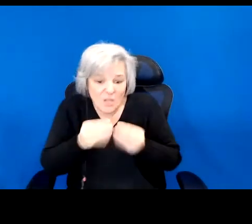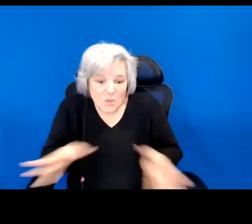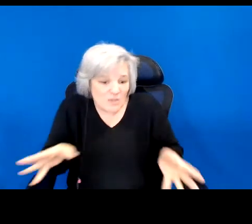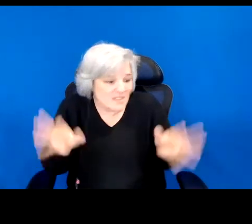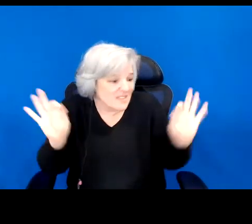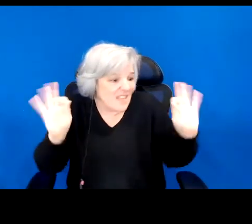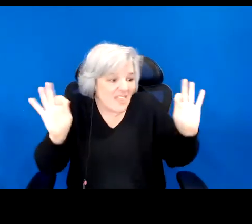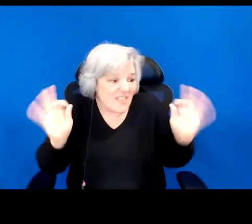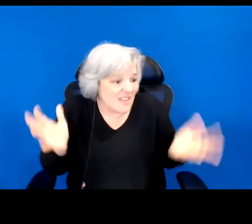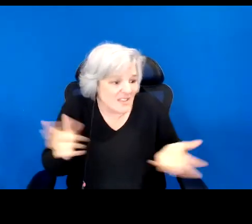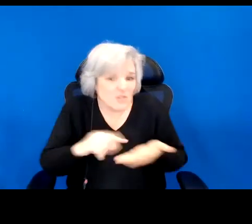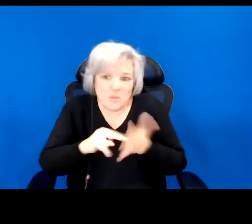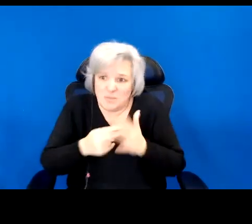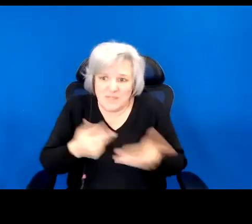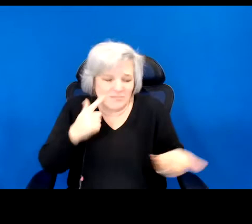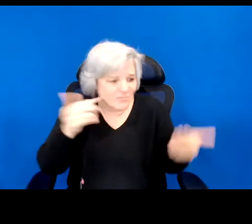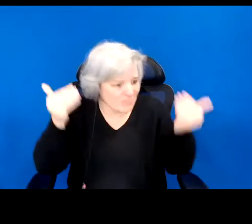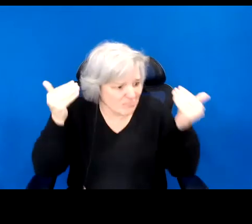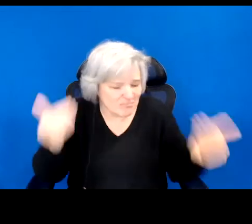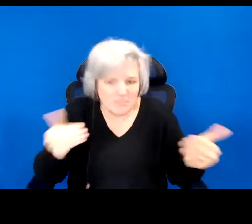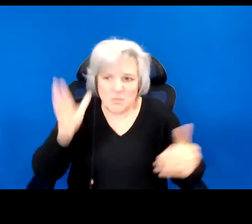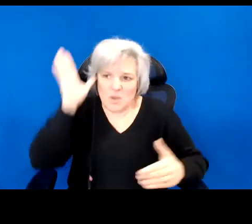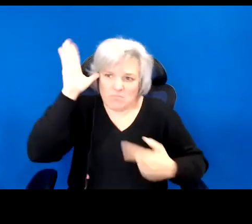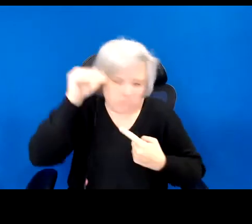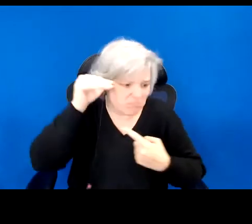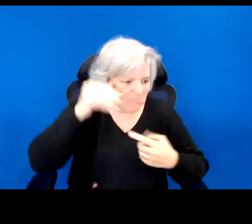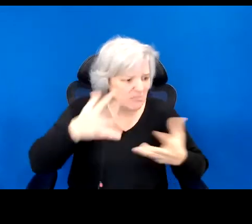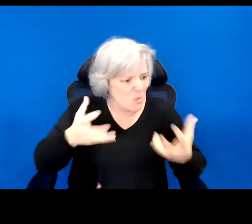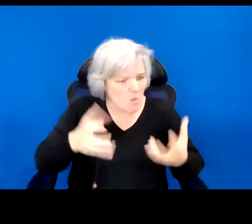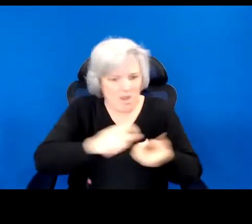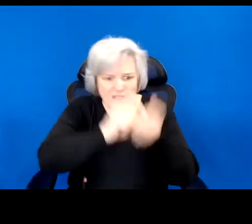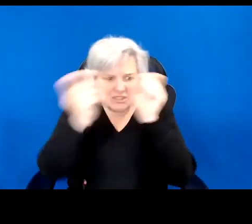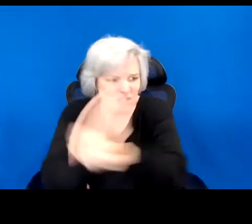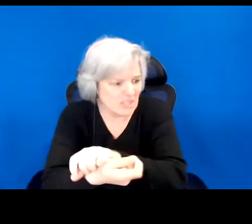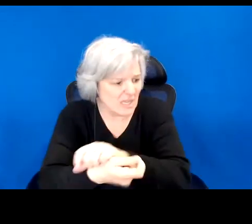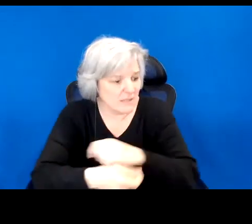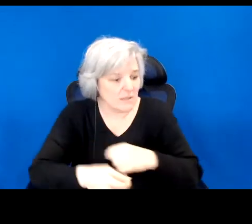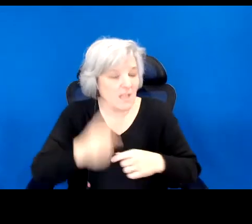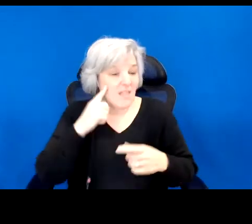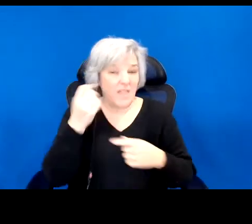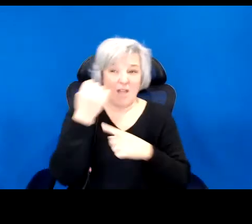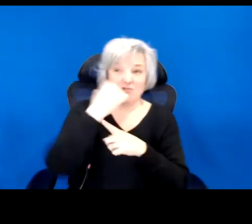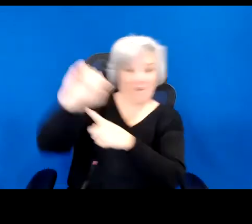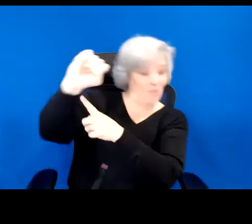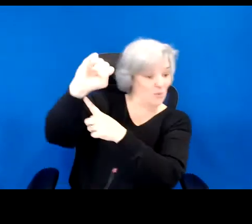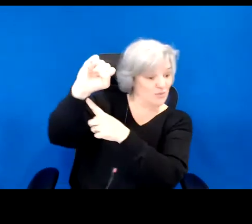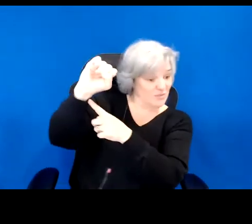impetus to change the course of history. The revolution, in other words, was not going